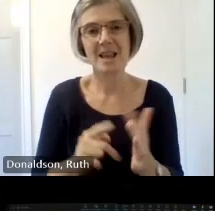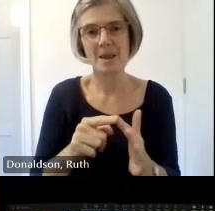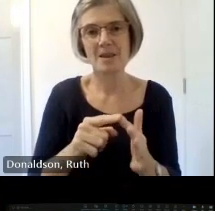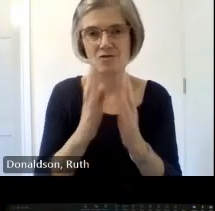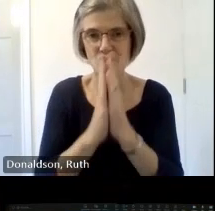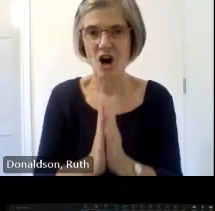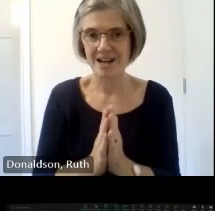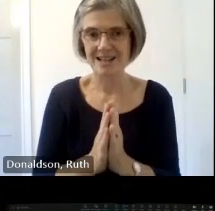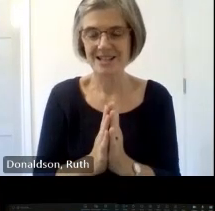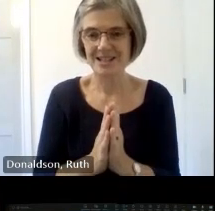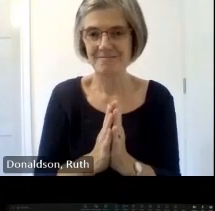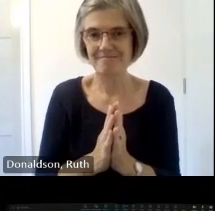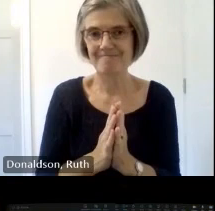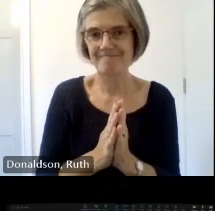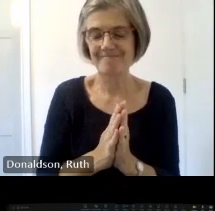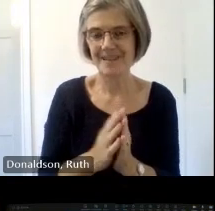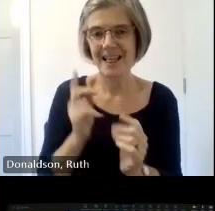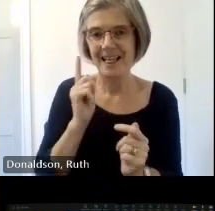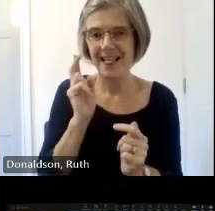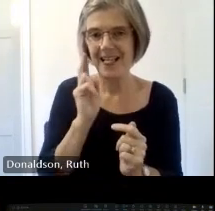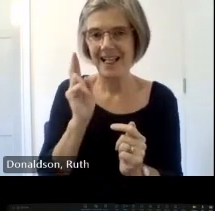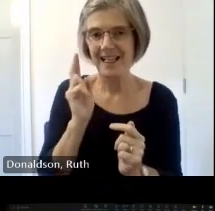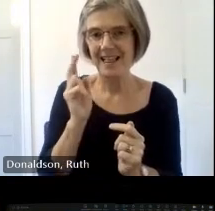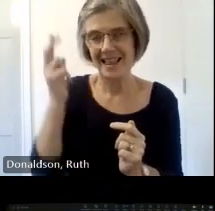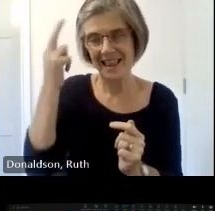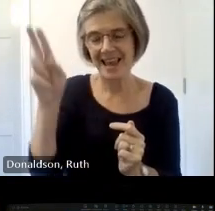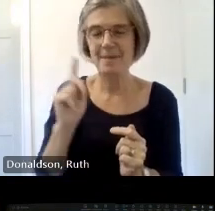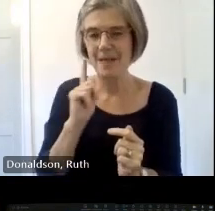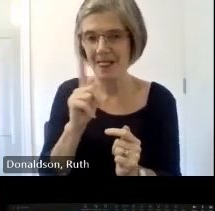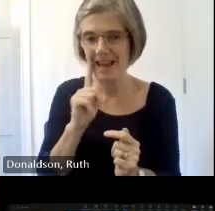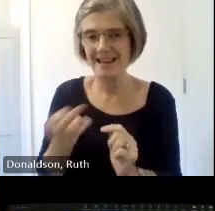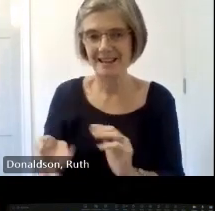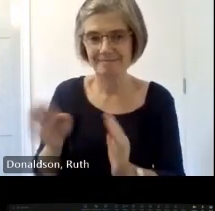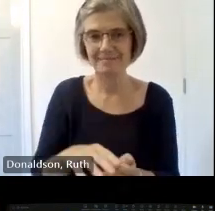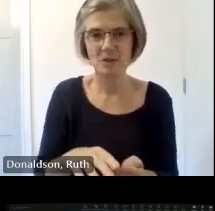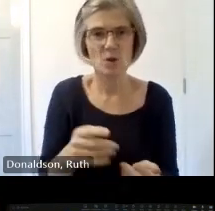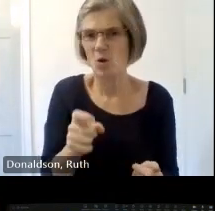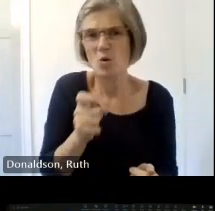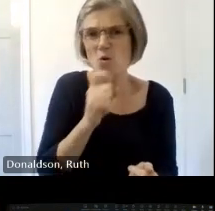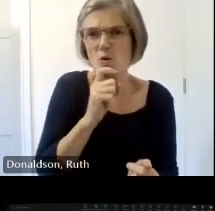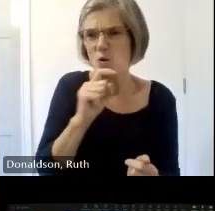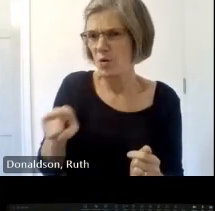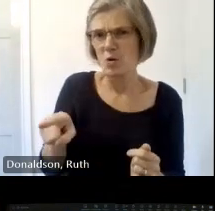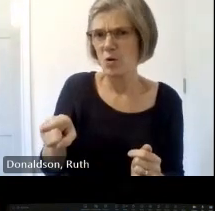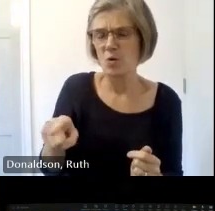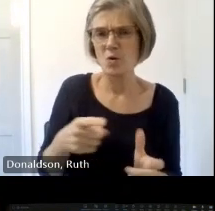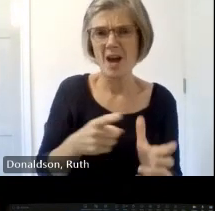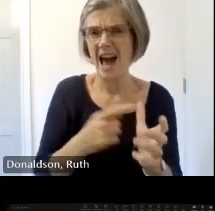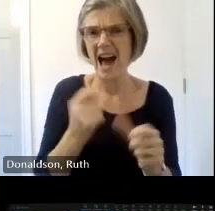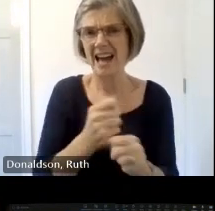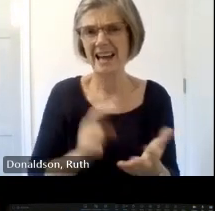follow on using our data because who was Agnes how did she learn to do that was it just a hobby for